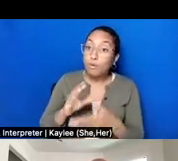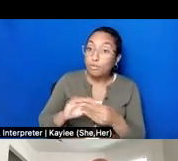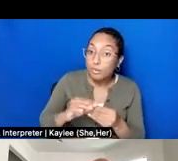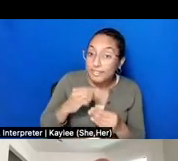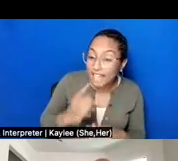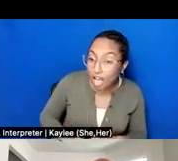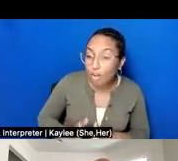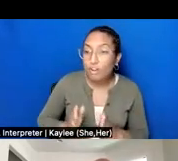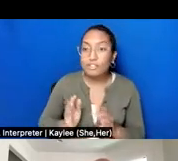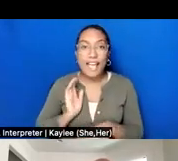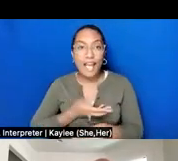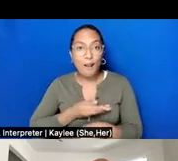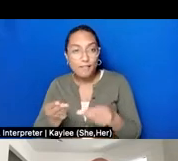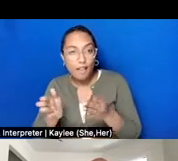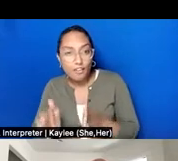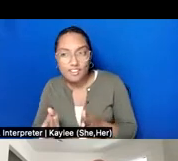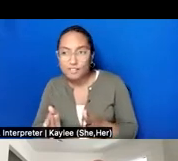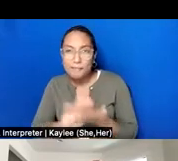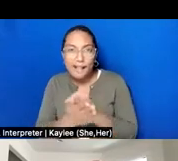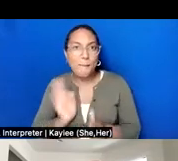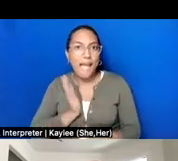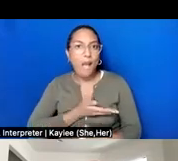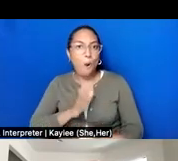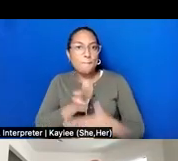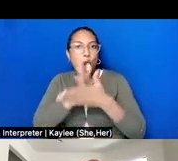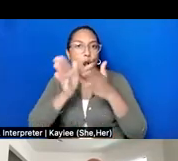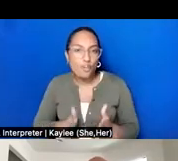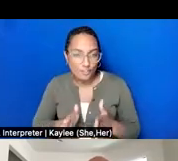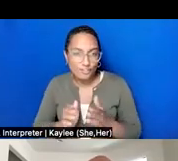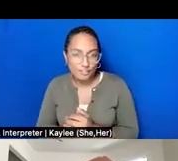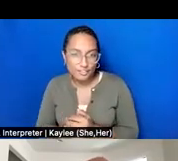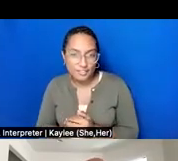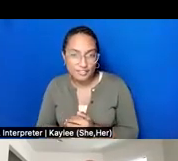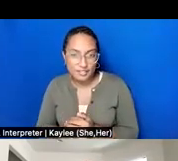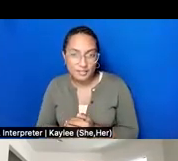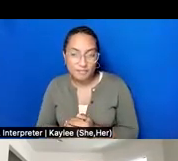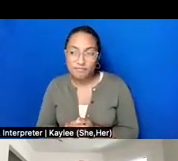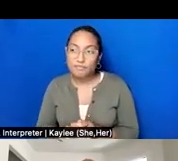our partners. This might be the order in which we think of oral histories: as interpretive method,